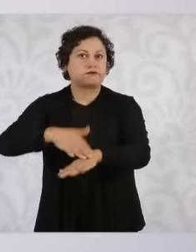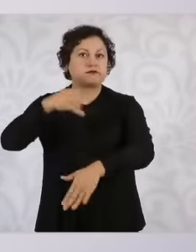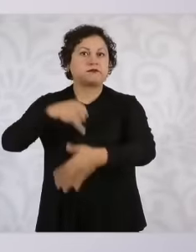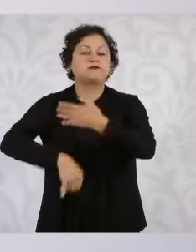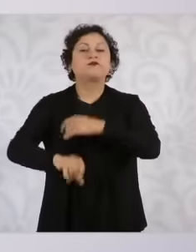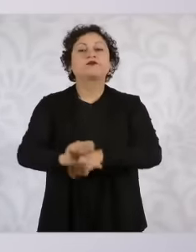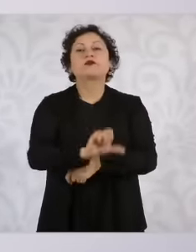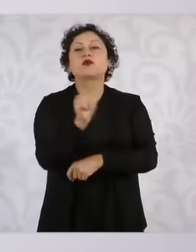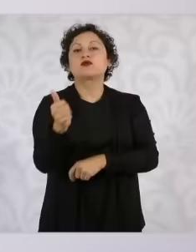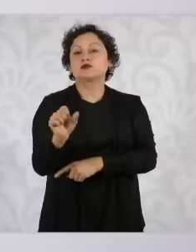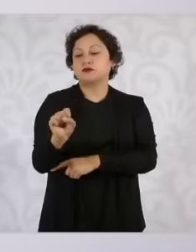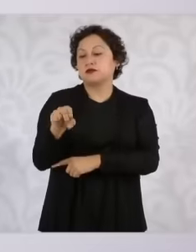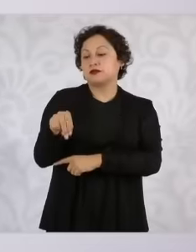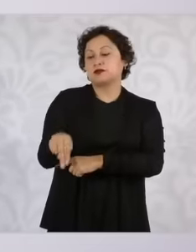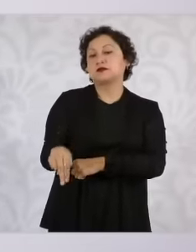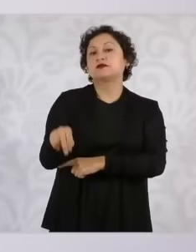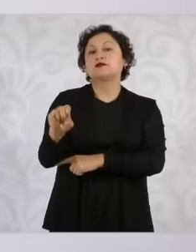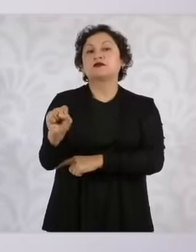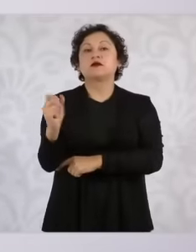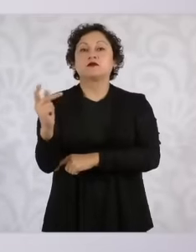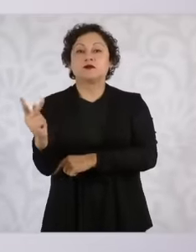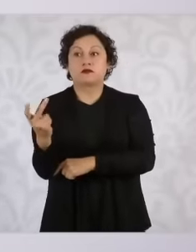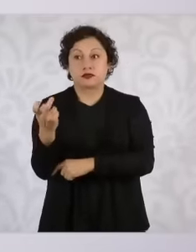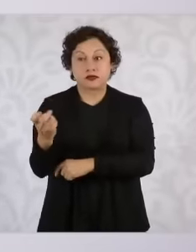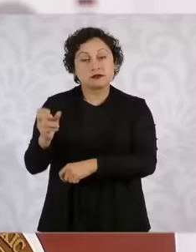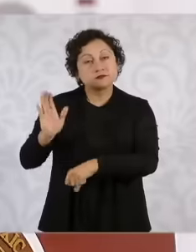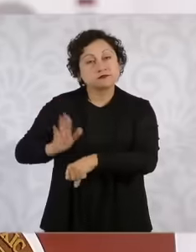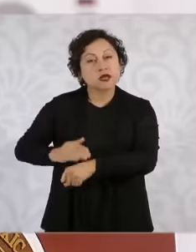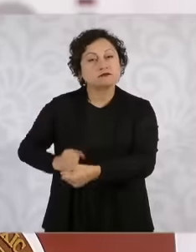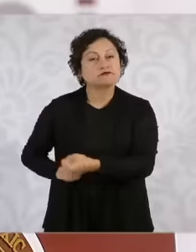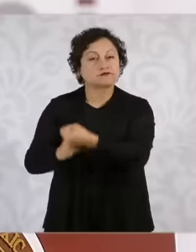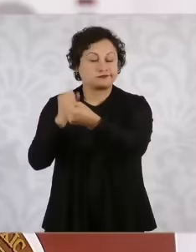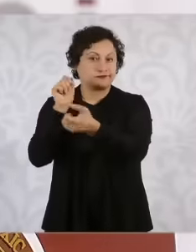Public Security System with the implementation of a national security academy where